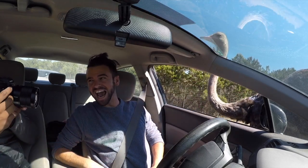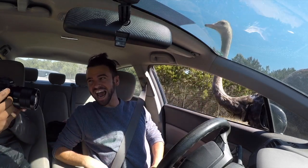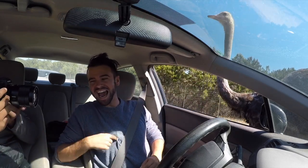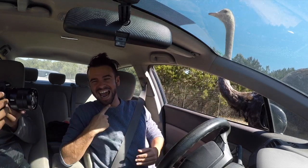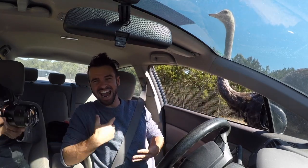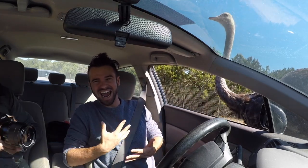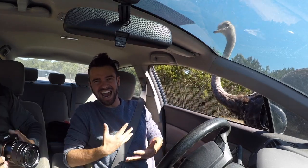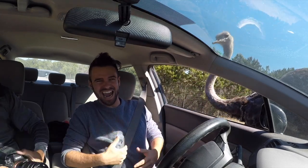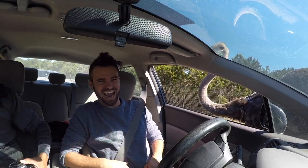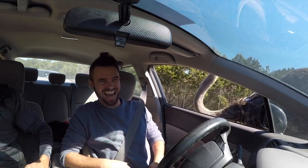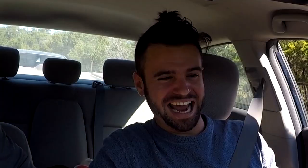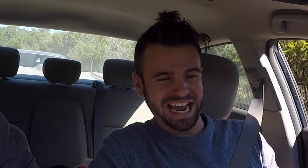I have to admit I'm scared a bit!